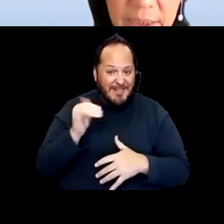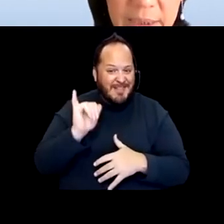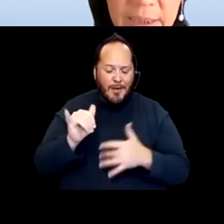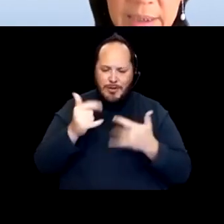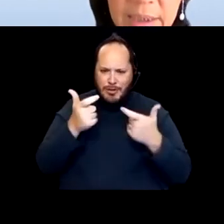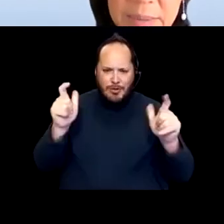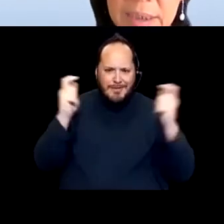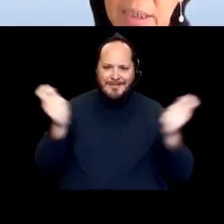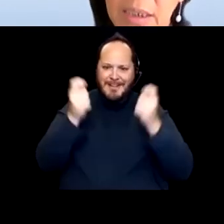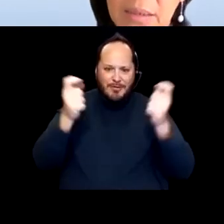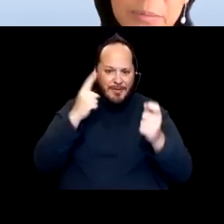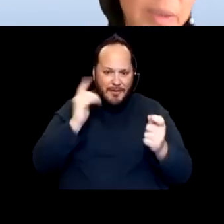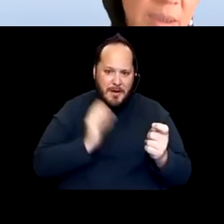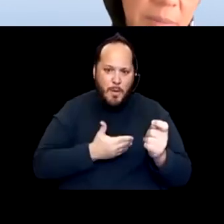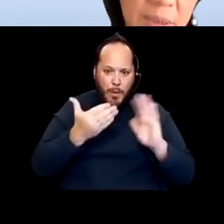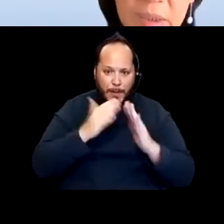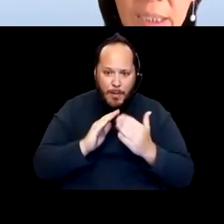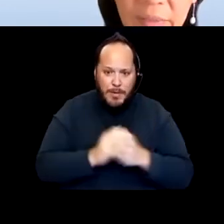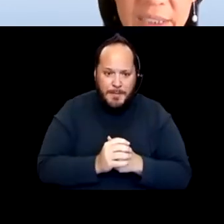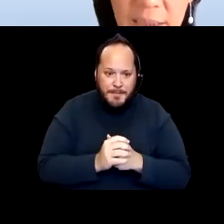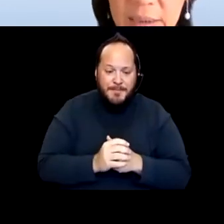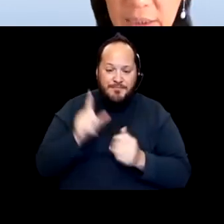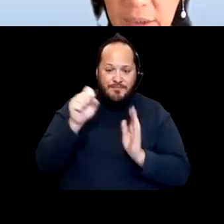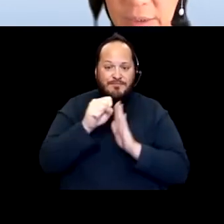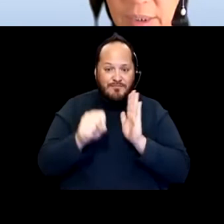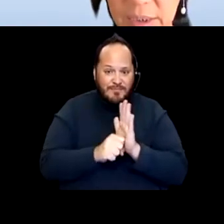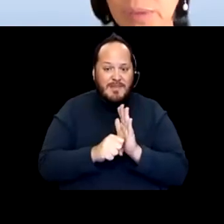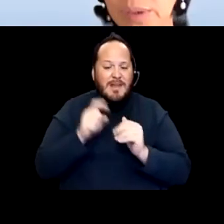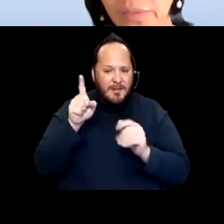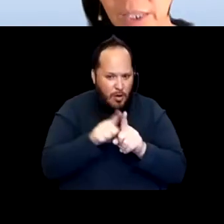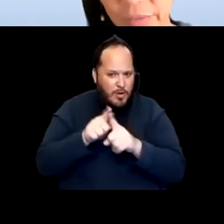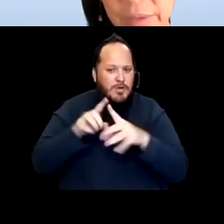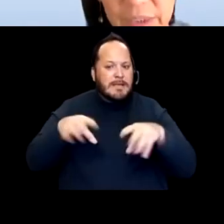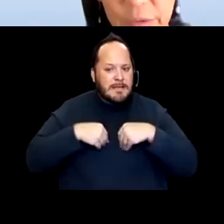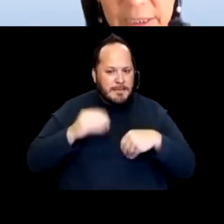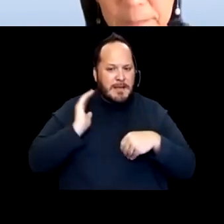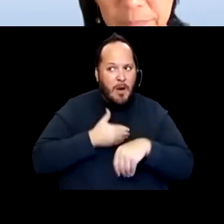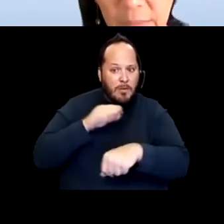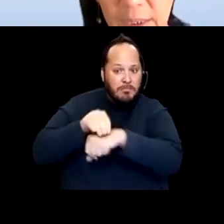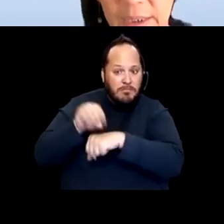and the state's acceptance that people with disabilities could self attest as to their high risk was a further victory.